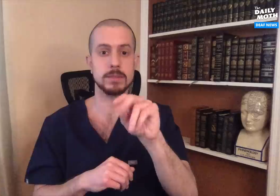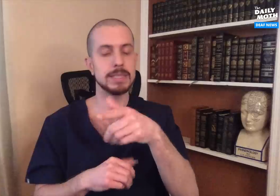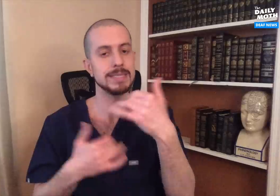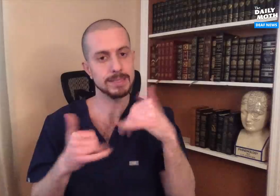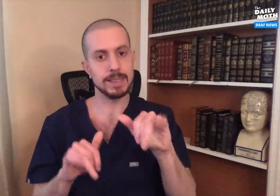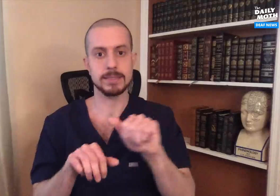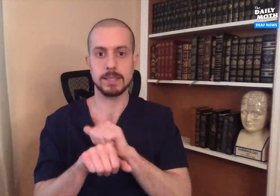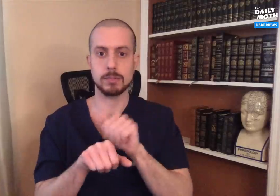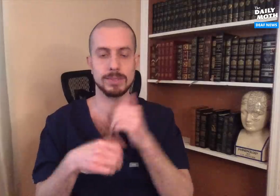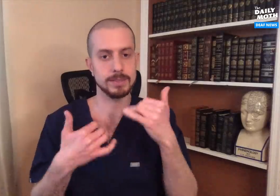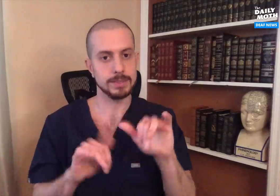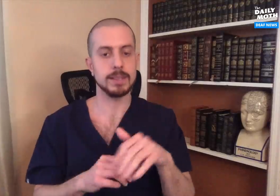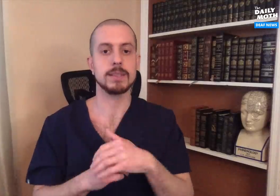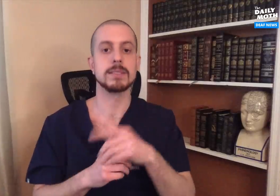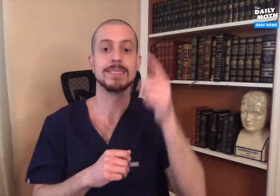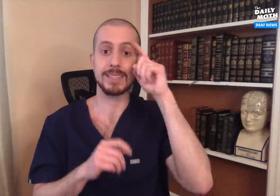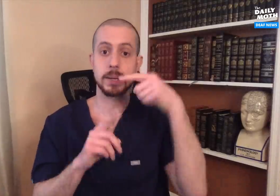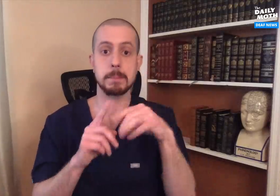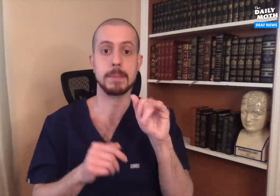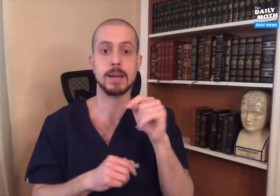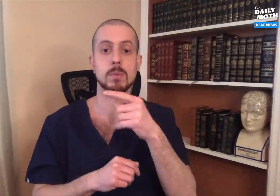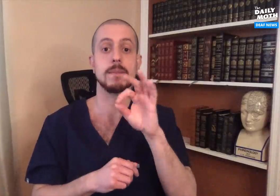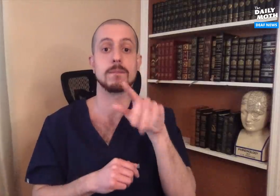No. It's still very dangerous. Think about it,